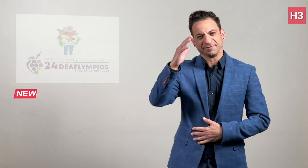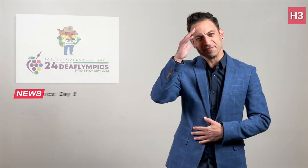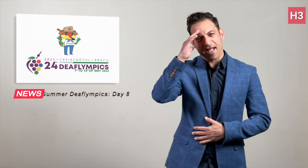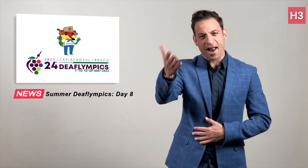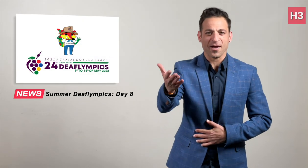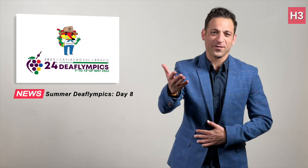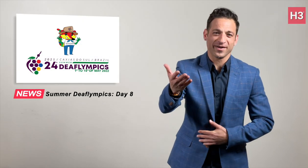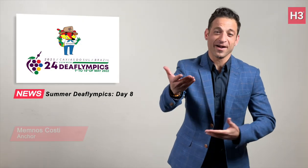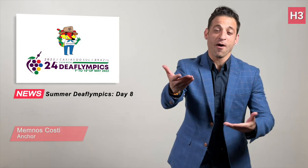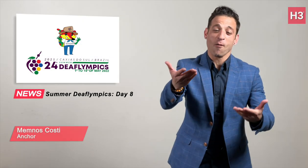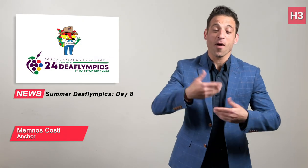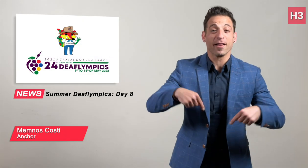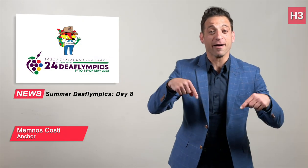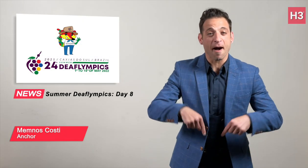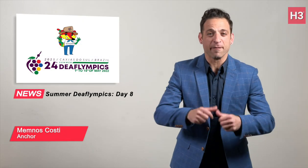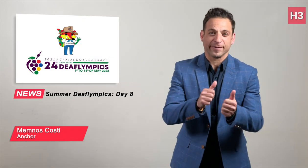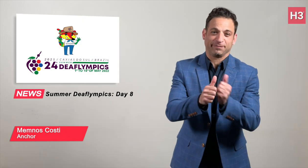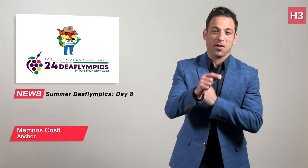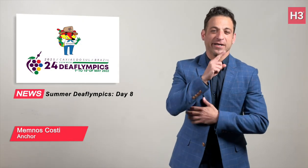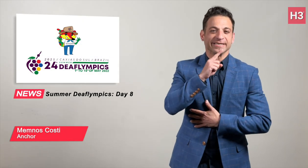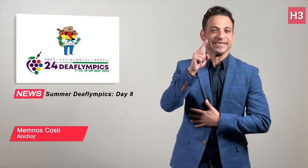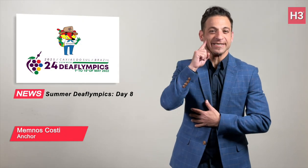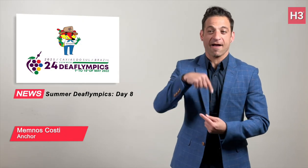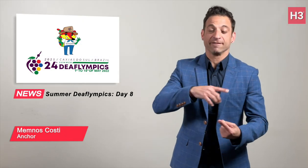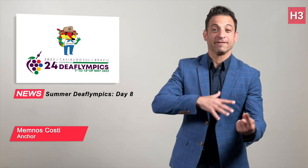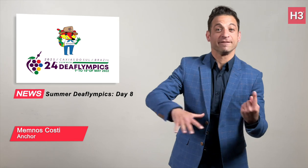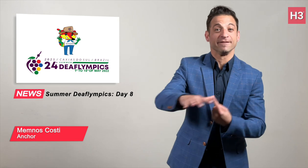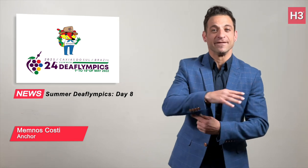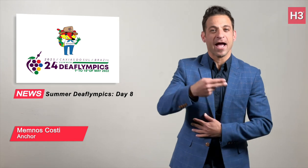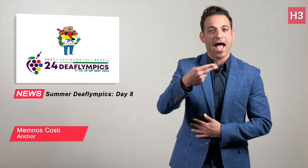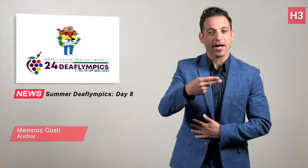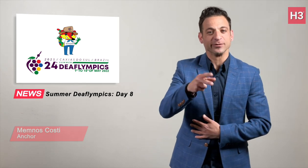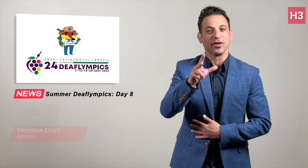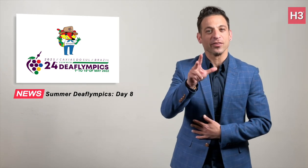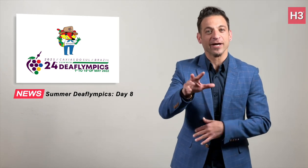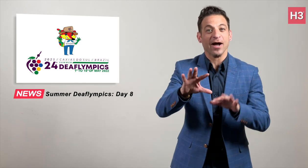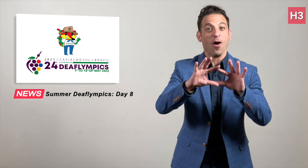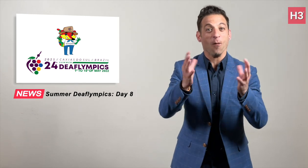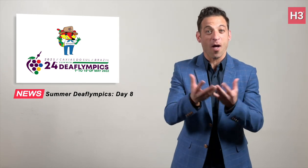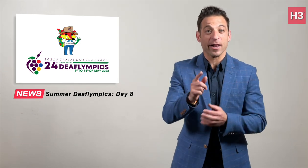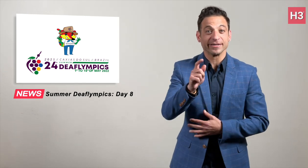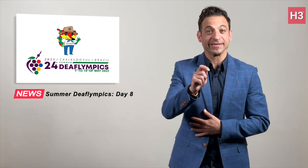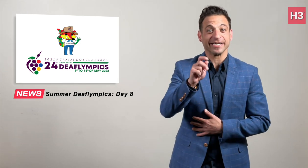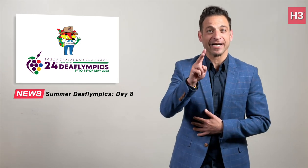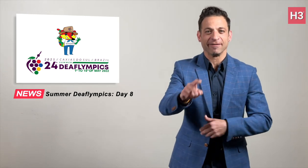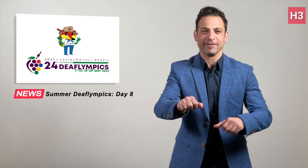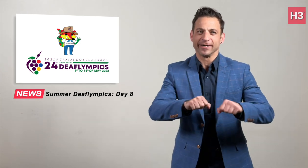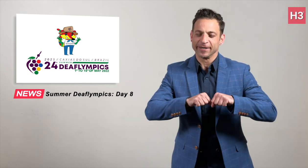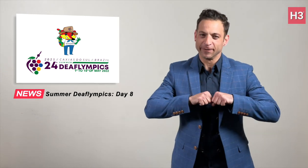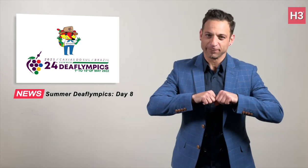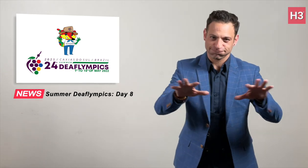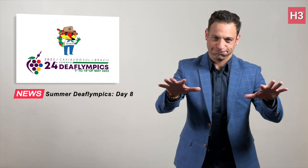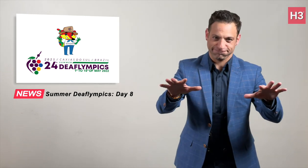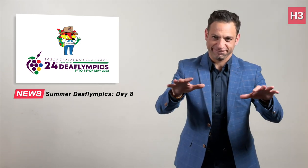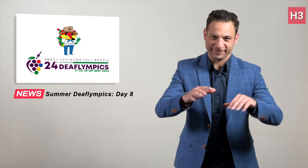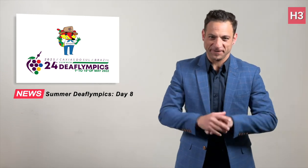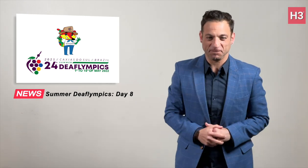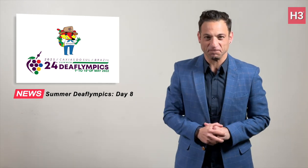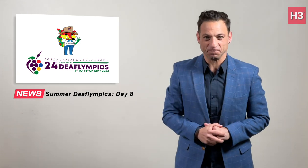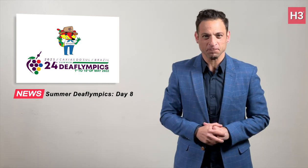Welcome to SportsDeaf at H3 World TV.